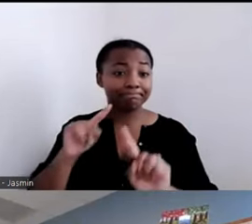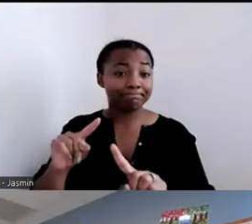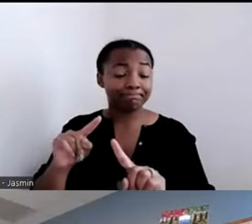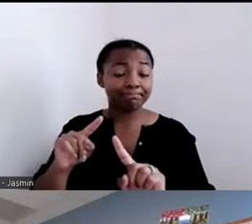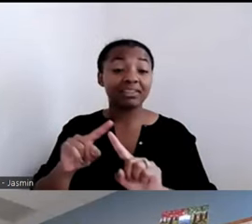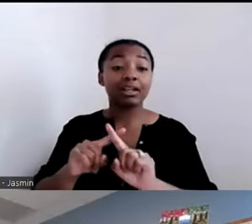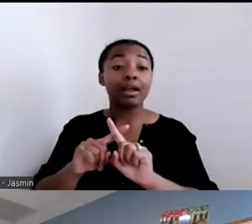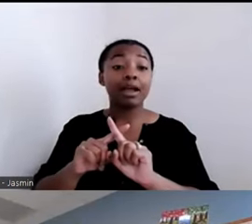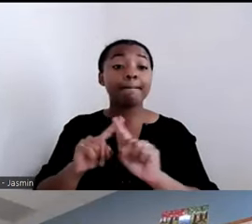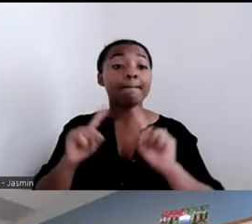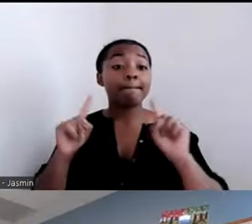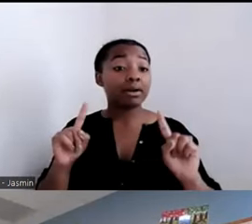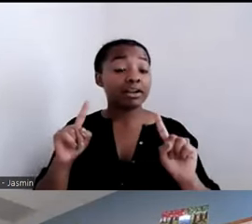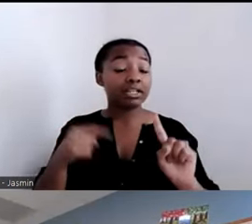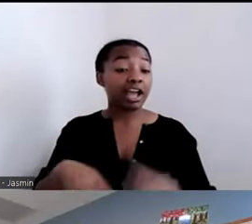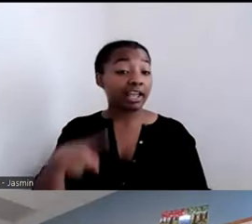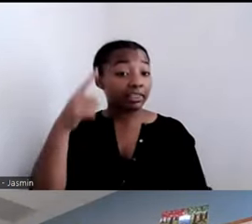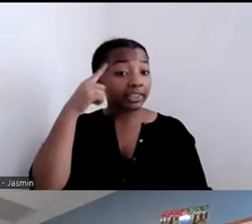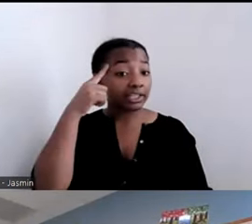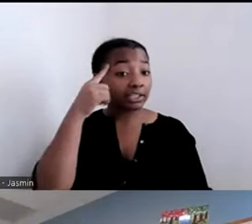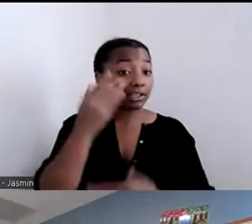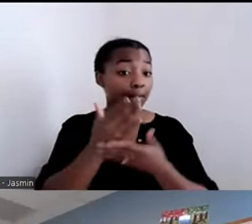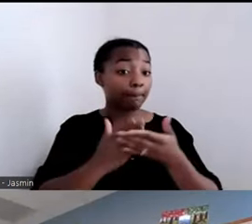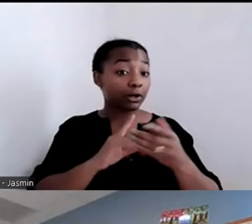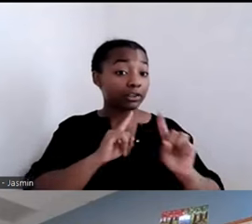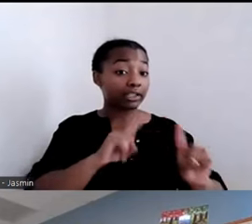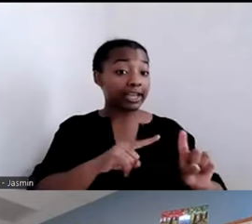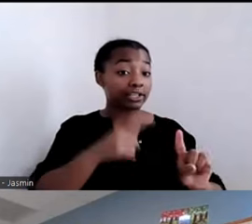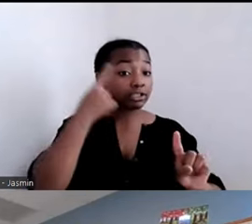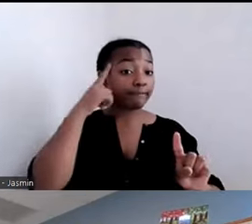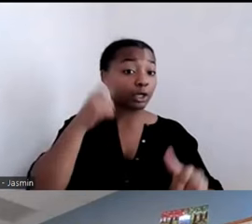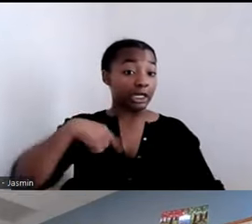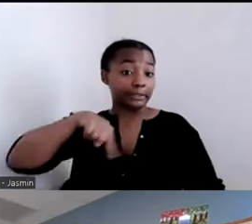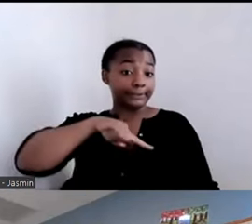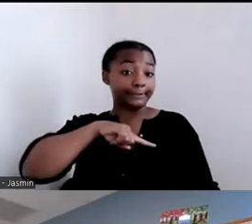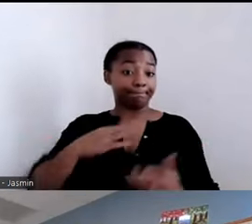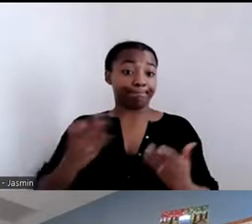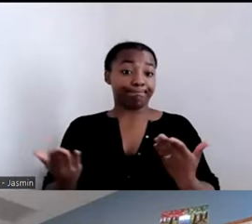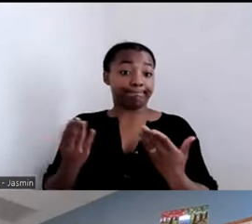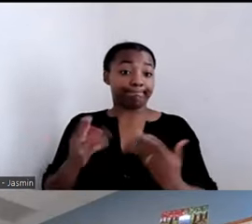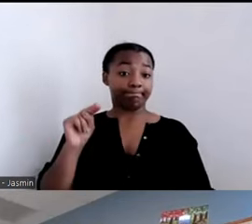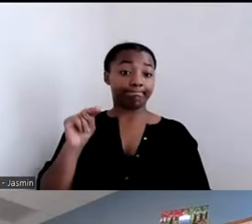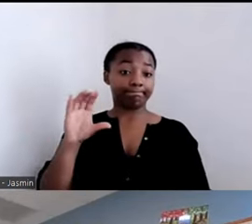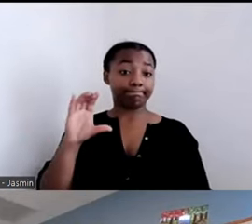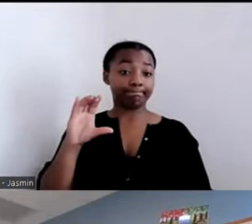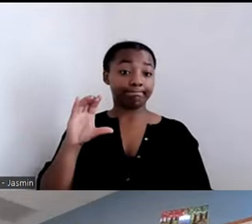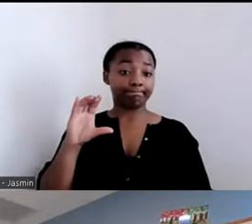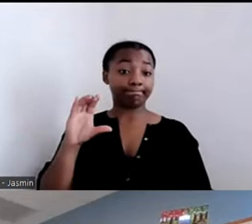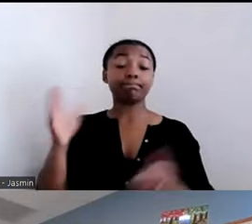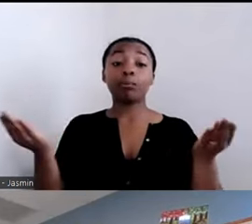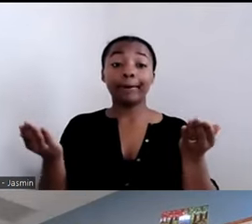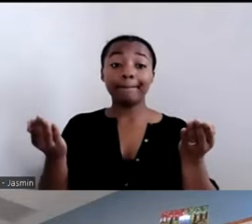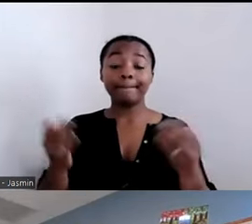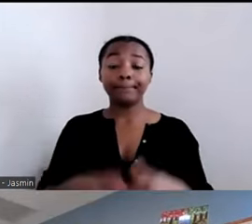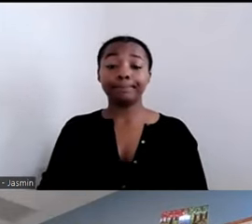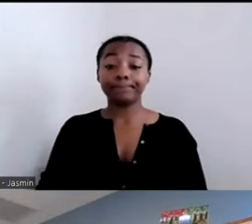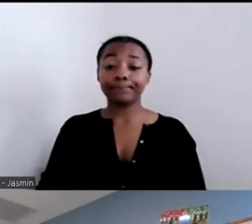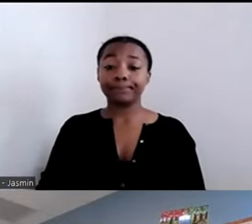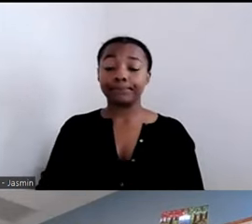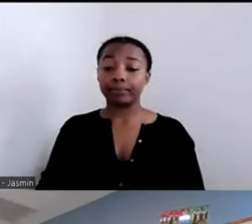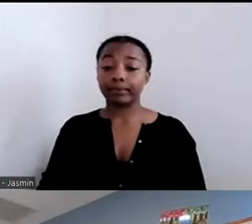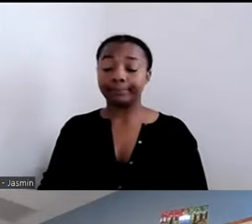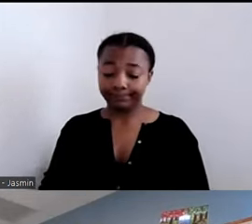part of the answer, at least in North Carolina, is early on, Centers for Independent